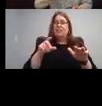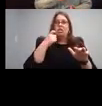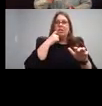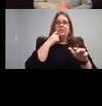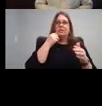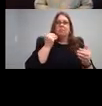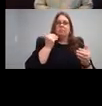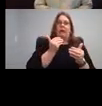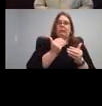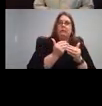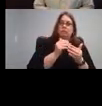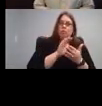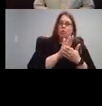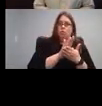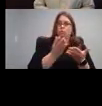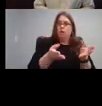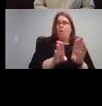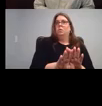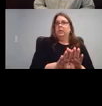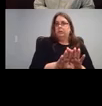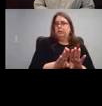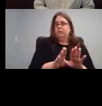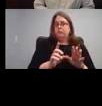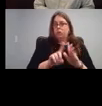exactly where it was on that timeline.